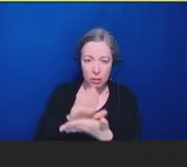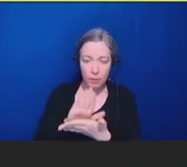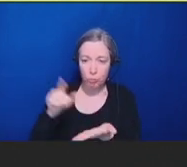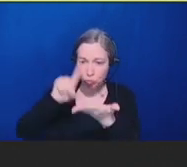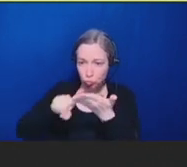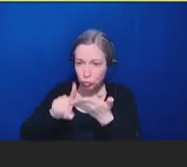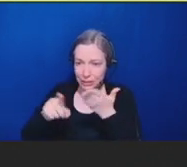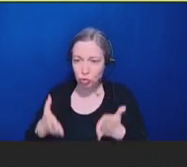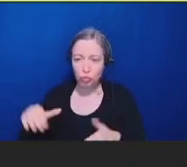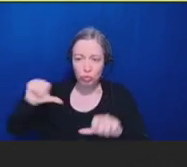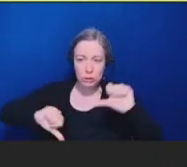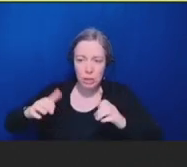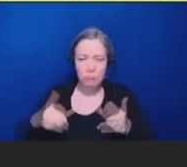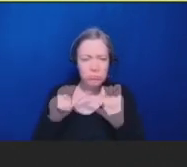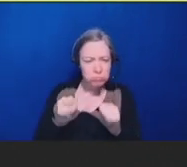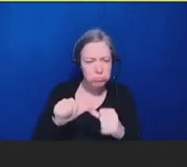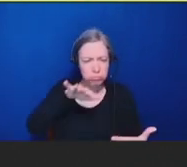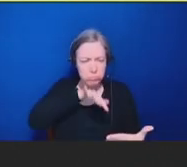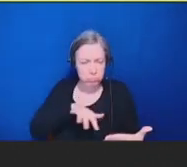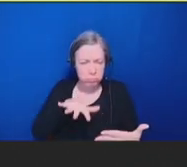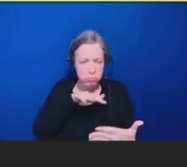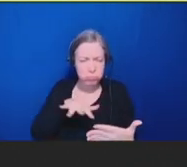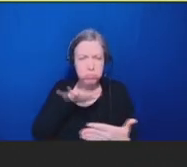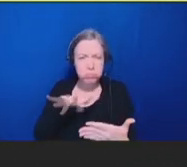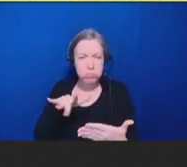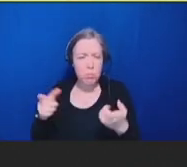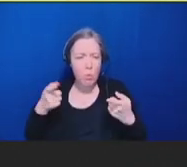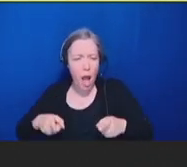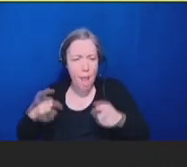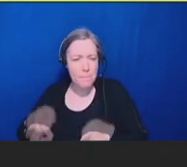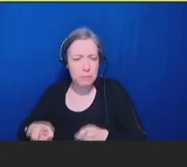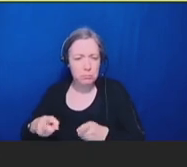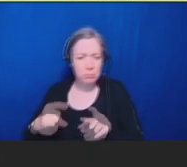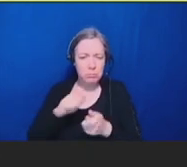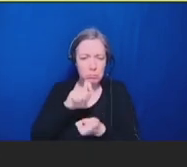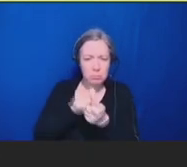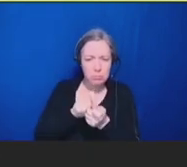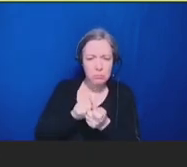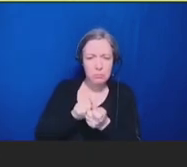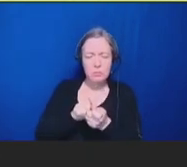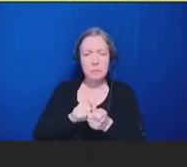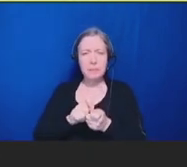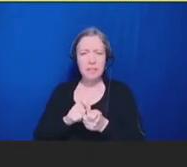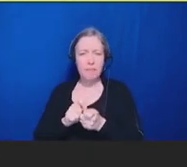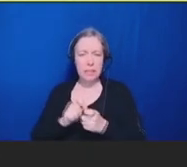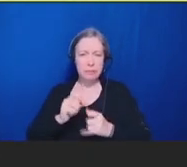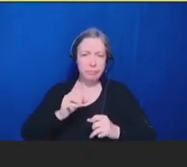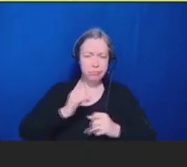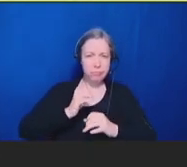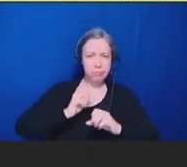signs and symptoms of specific immunological biomarkers, correlates of protection, and